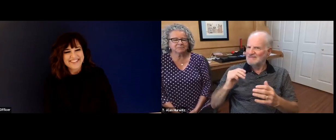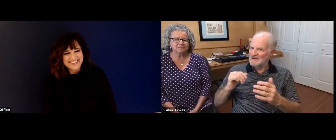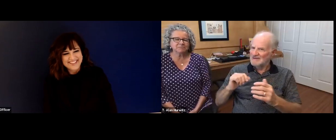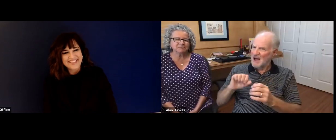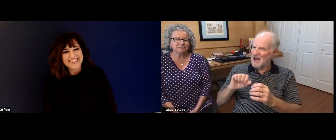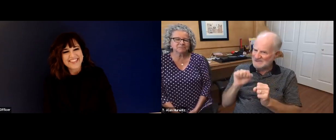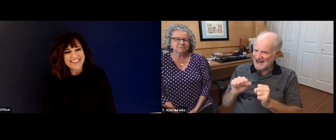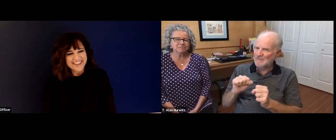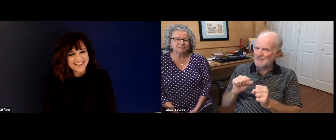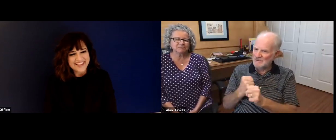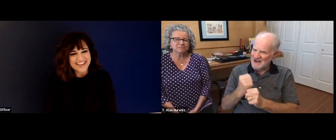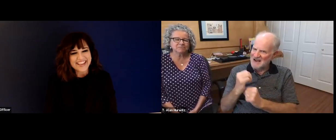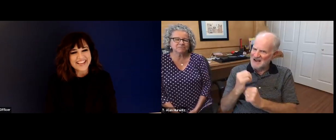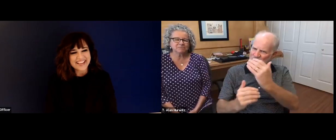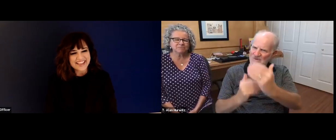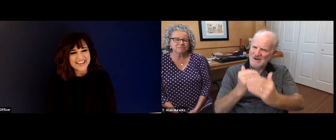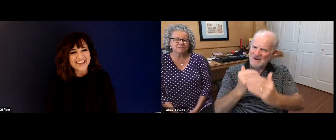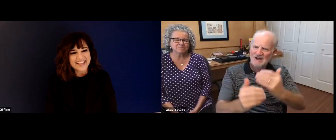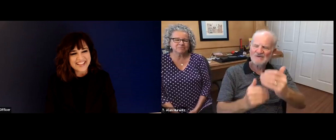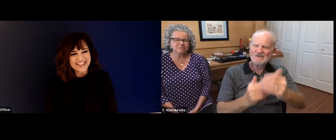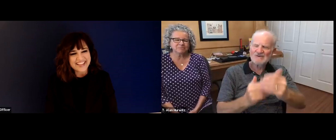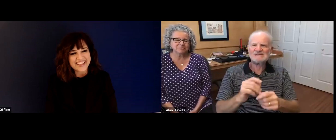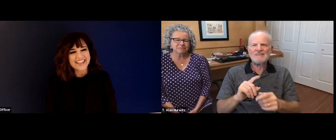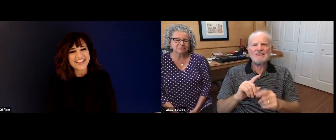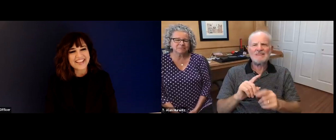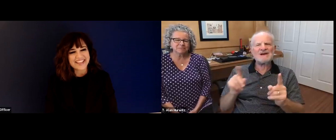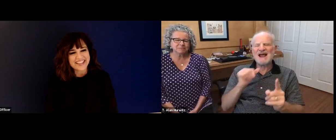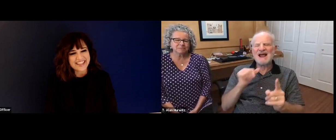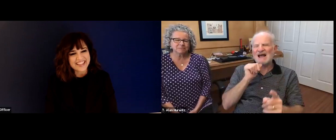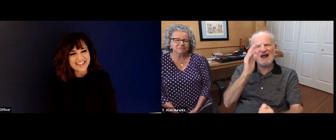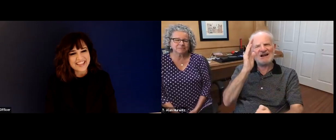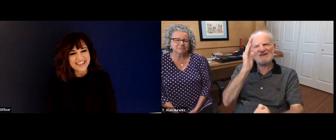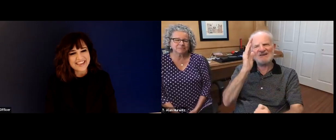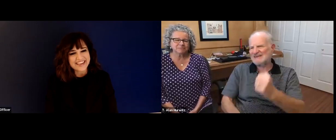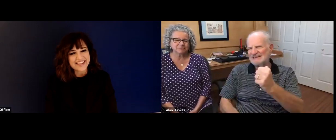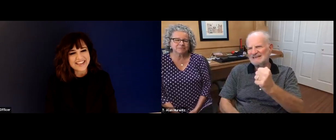one of my regrets is I was a boy scout when I was younger. Mm